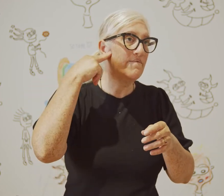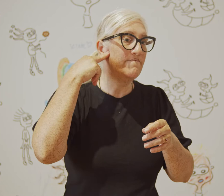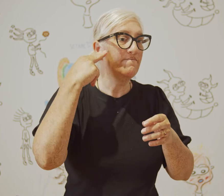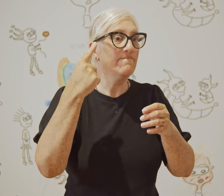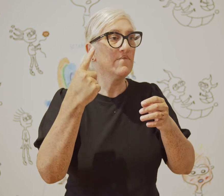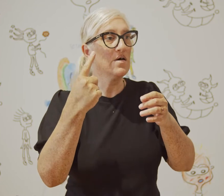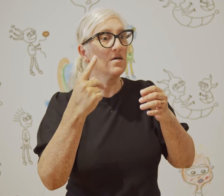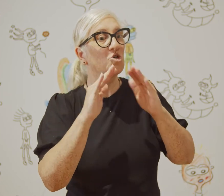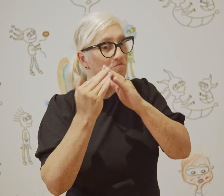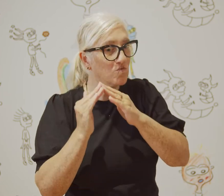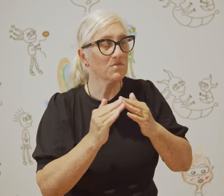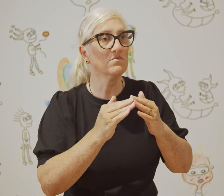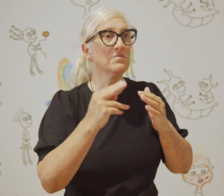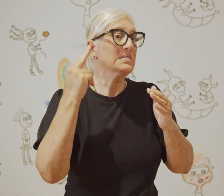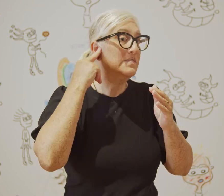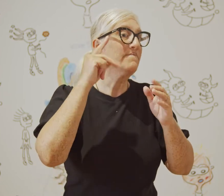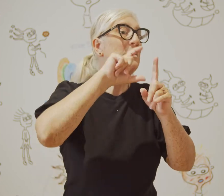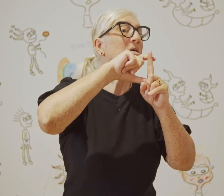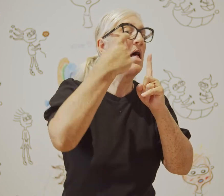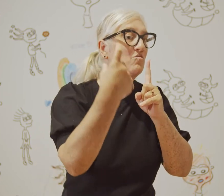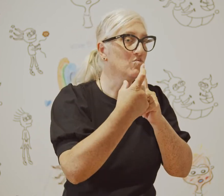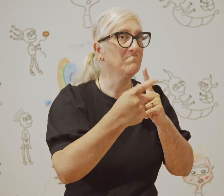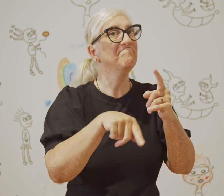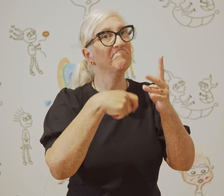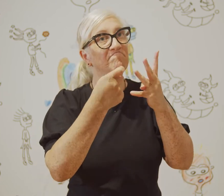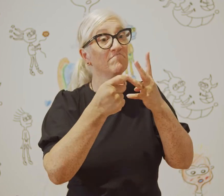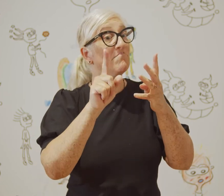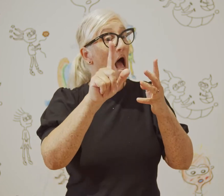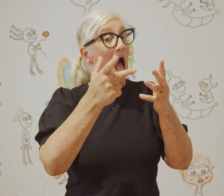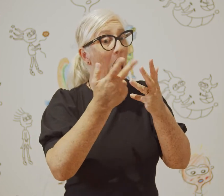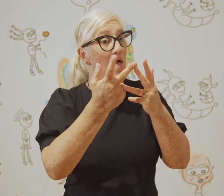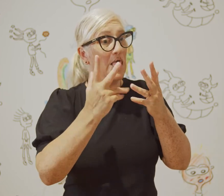the oppression of Deaf people, Deaf community, our culture